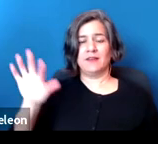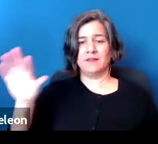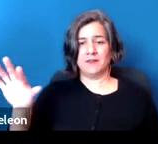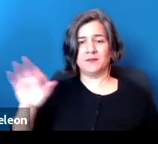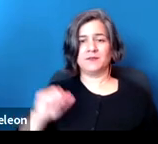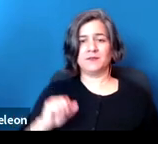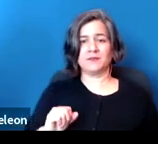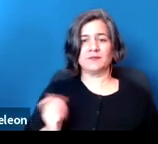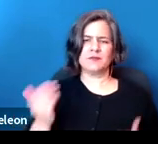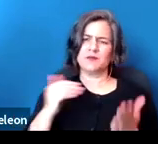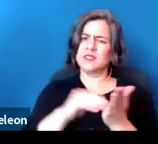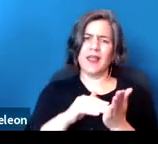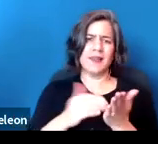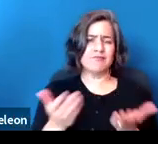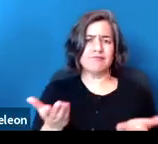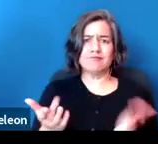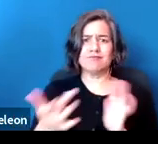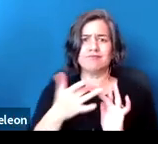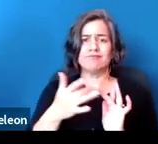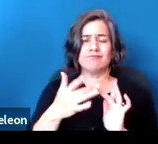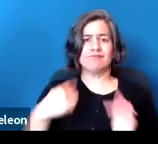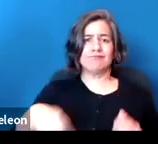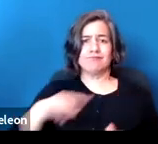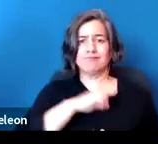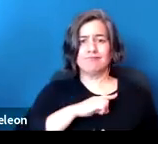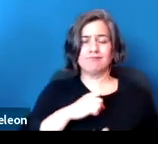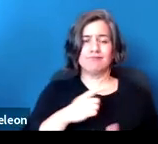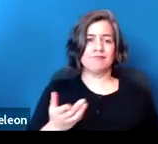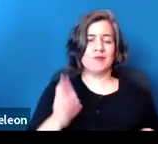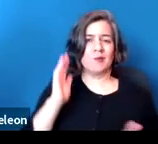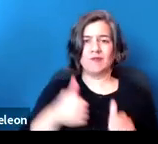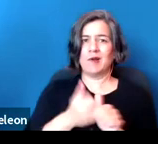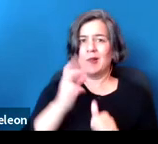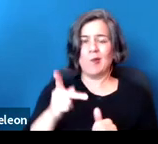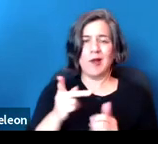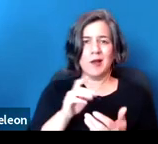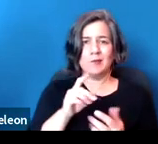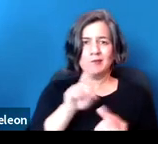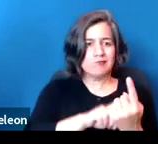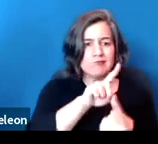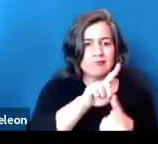Again, please reach out to us. We will follow up with you individually in your questions,